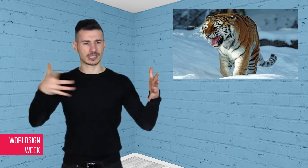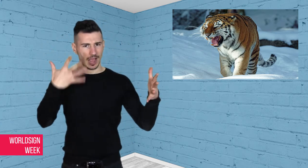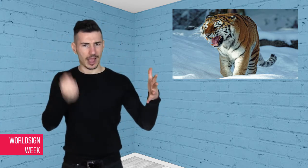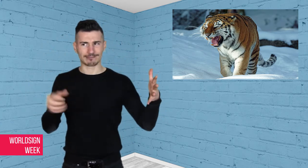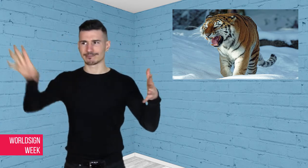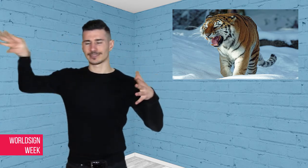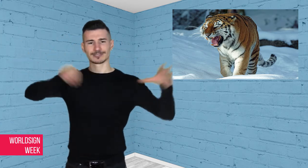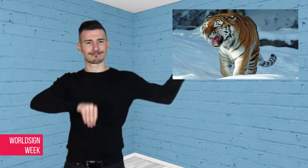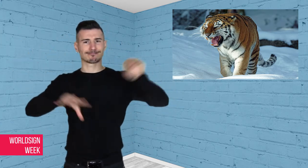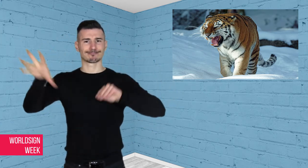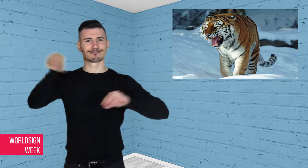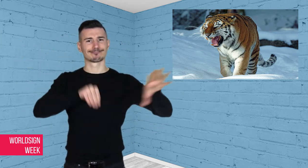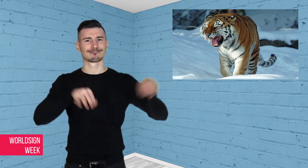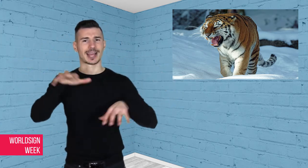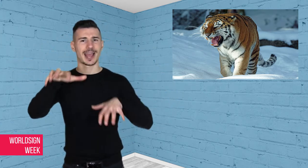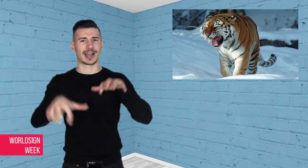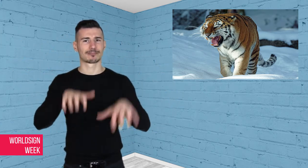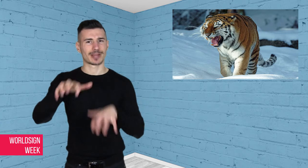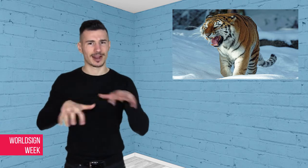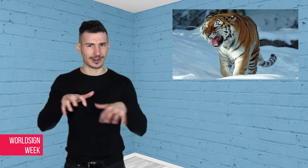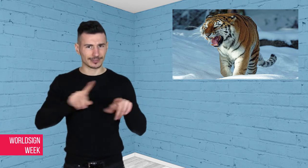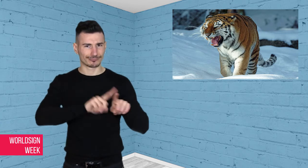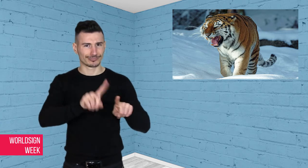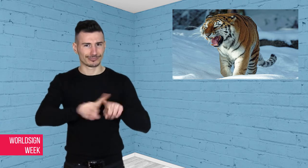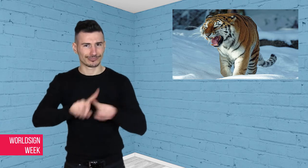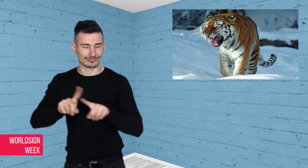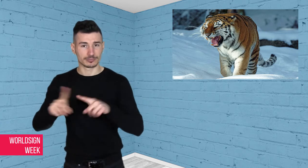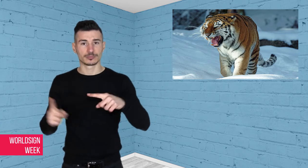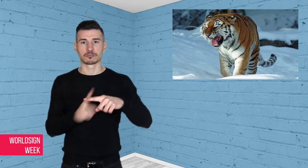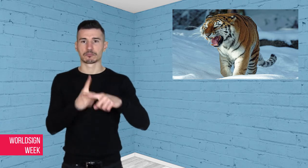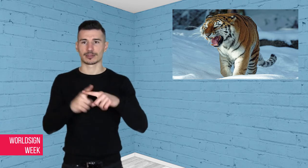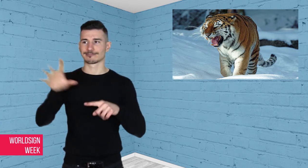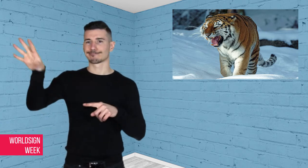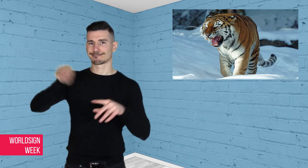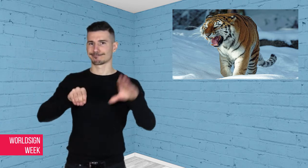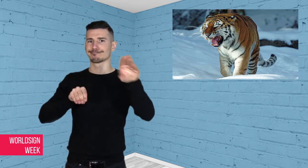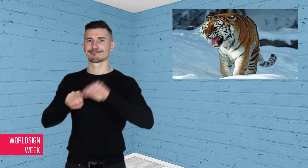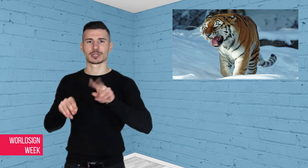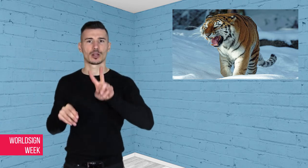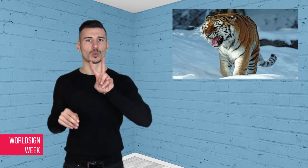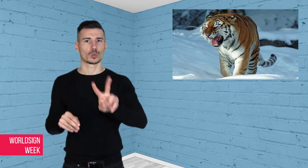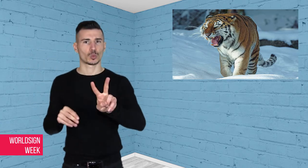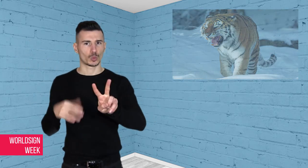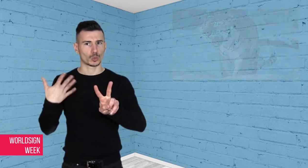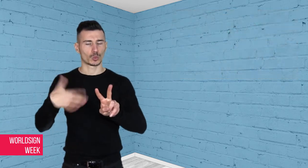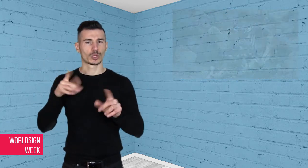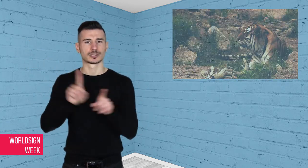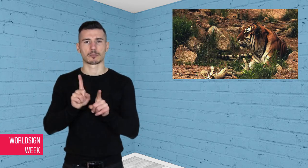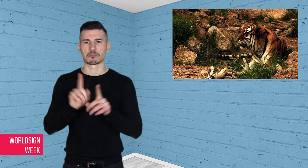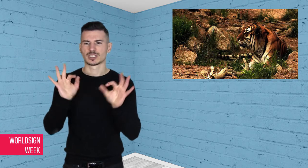‘world’s rarest cat’, the Amur leopard,